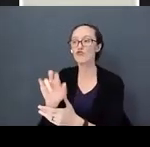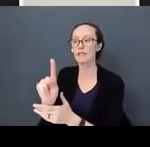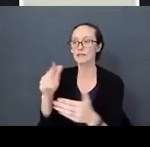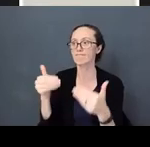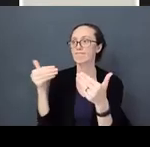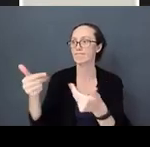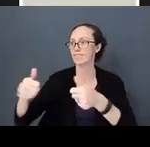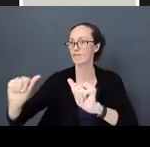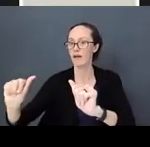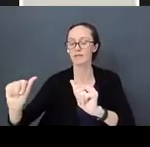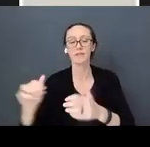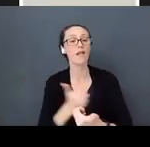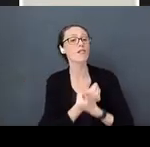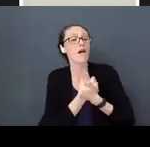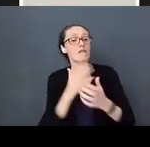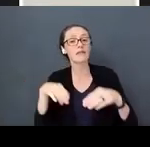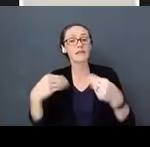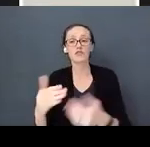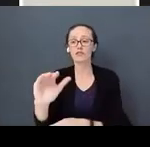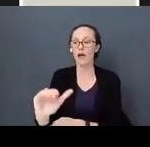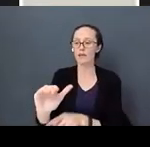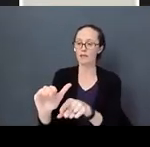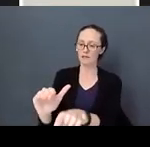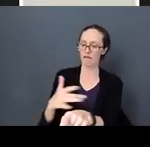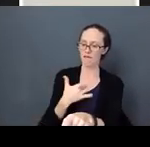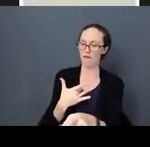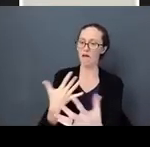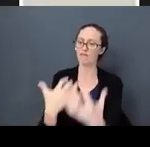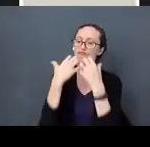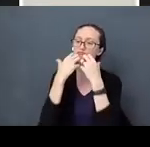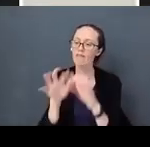Loves gives a sense of being valued, that they are important that they are worthwhile.